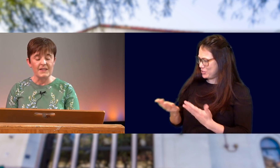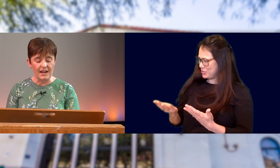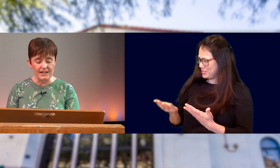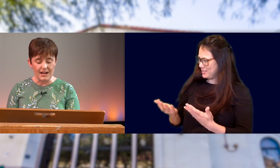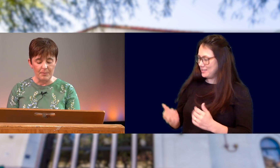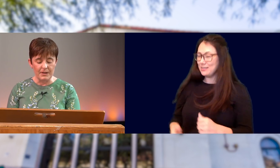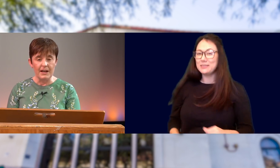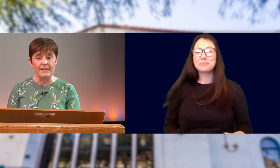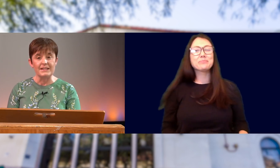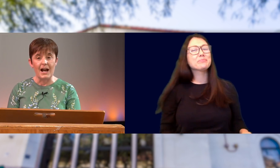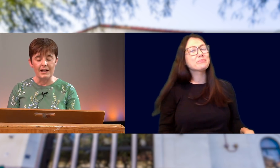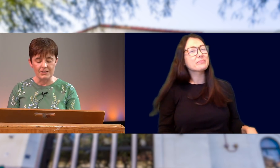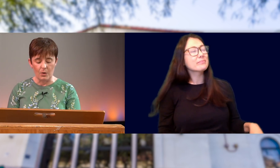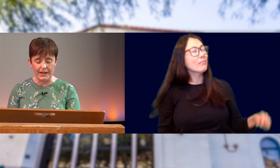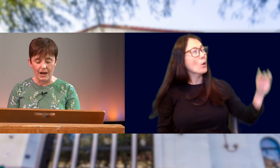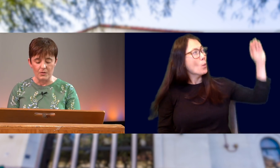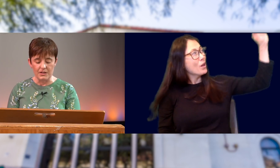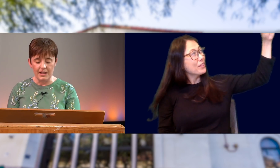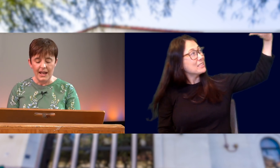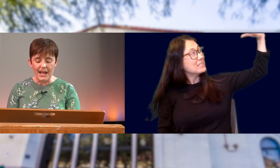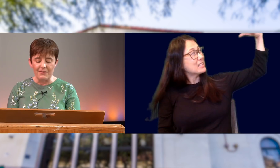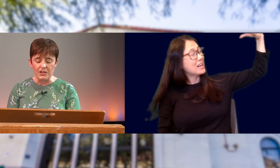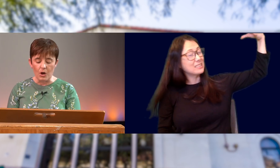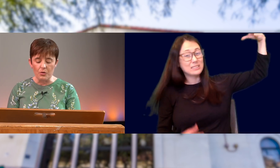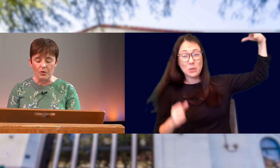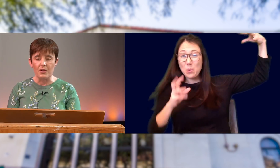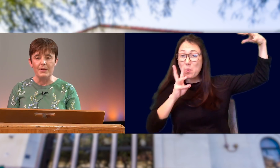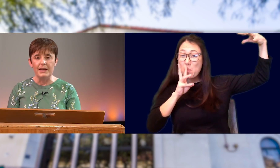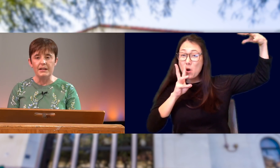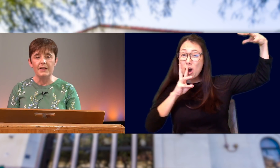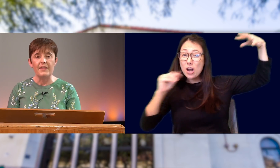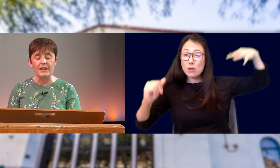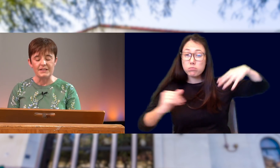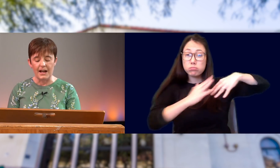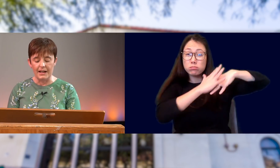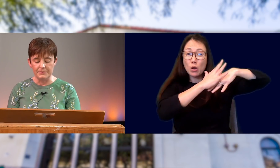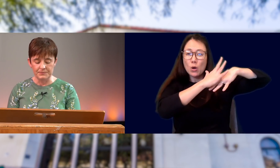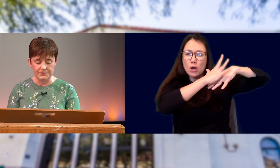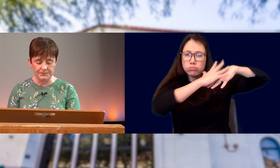“THE SUN IS UP AND THE TIDE IS GOING OUT. AND IF I DON’T THROW THEM IN THEY’LL DIE.